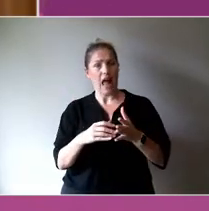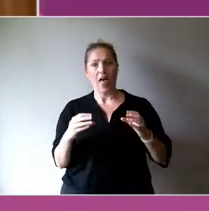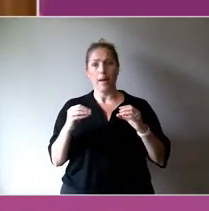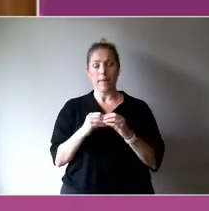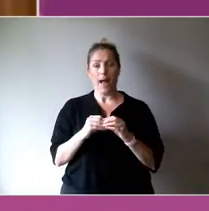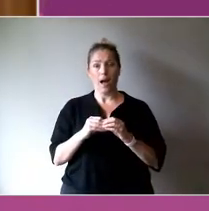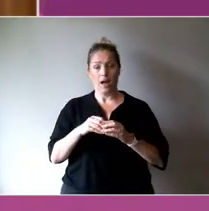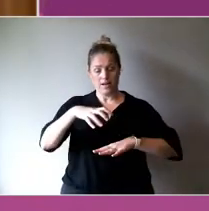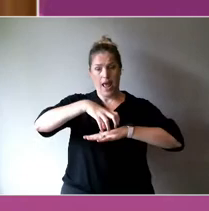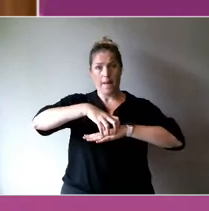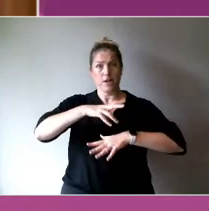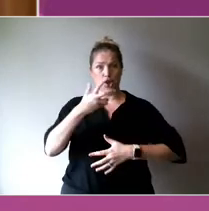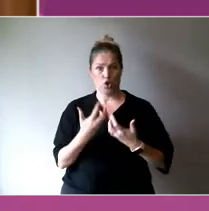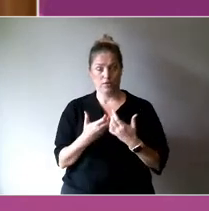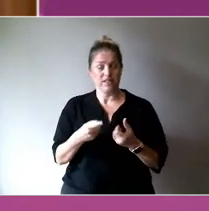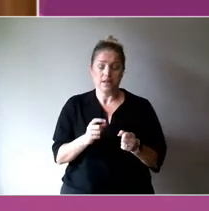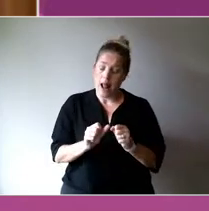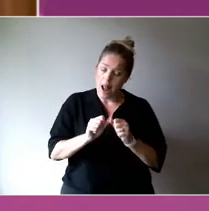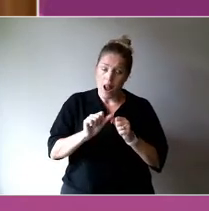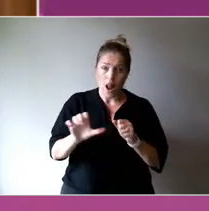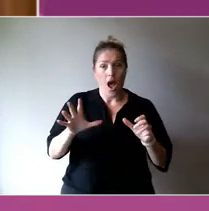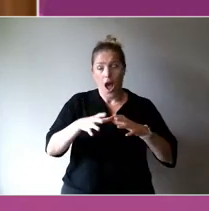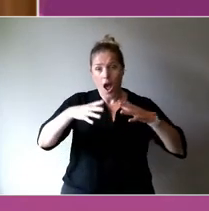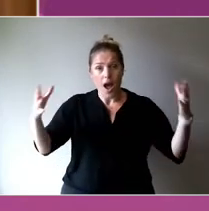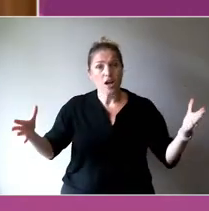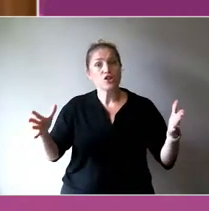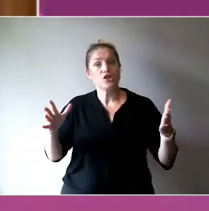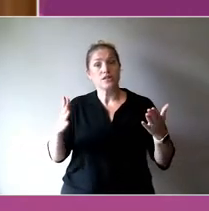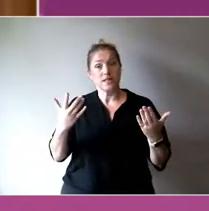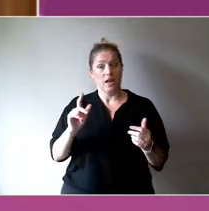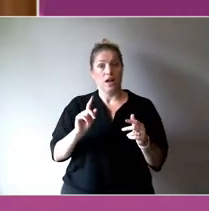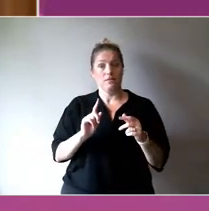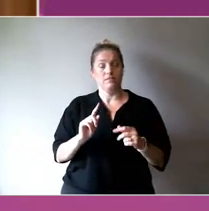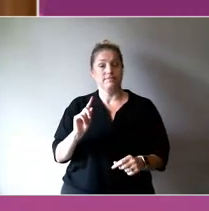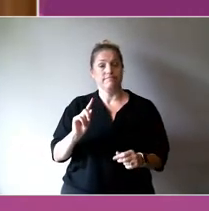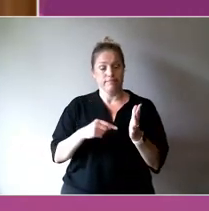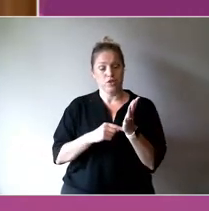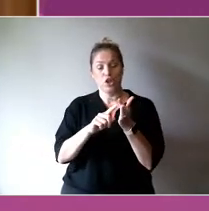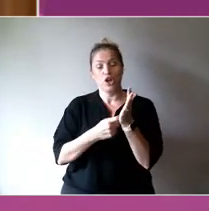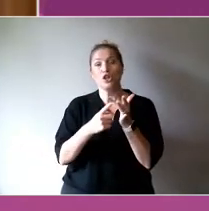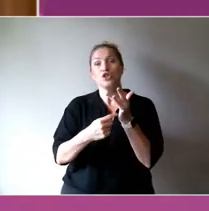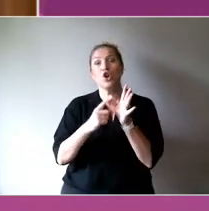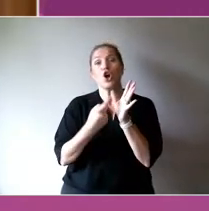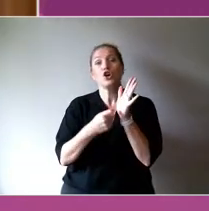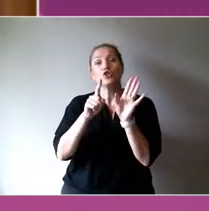tertiary education provider situated inside an arts precinct in the country, and one of